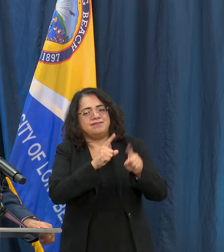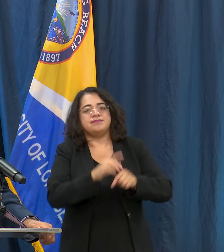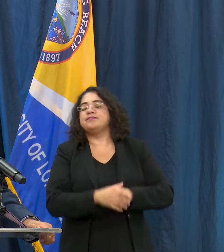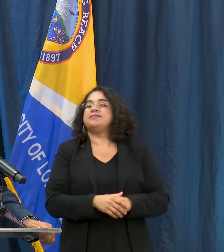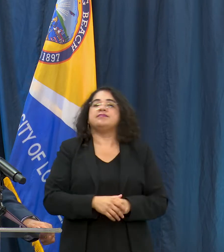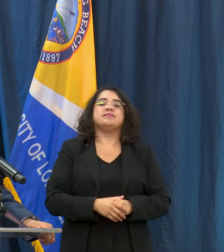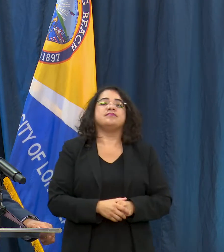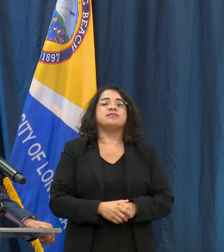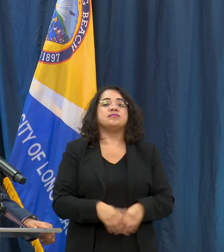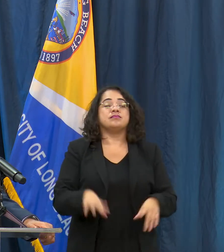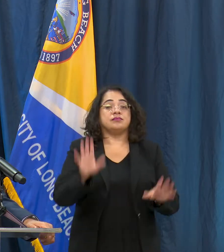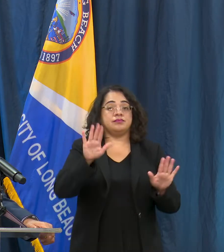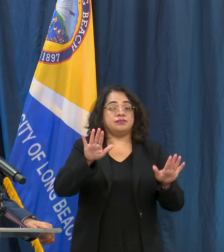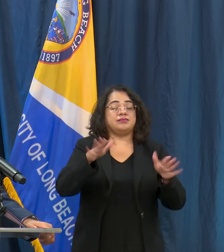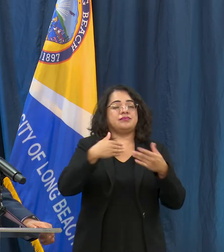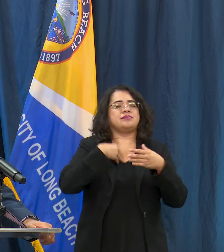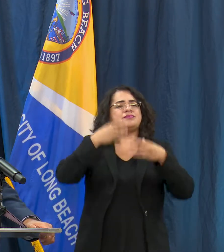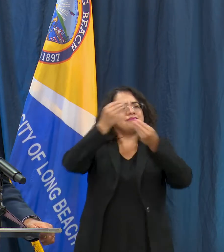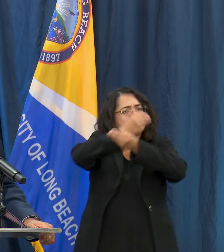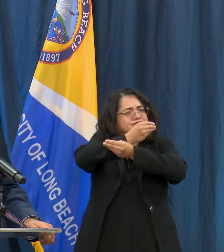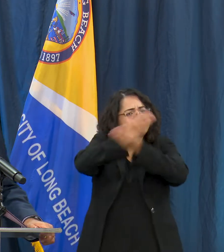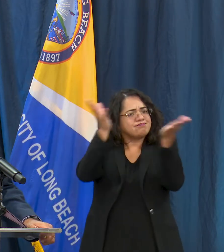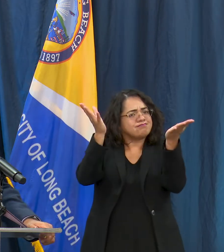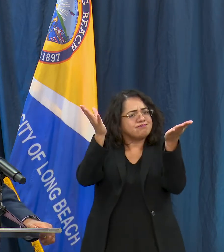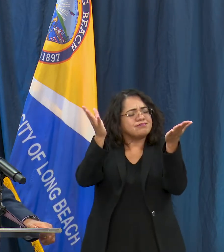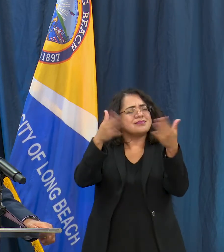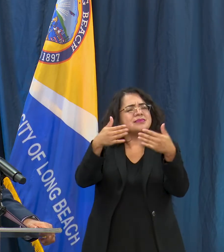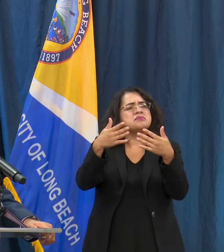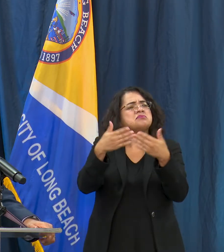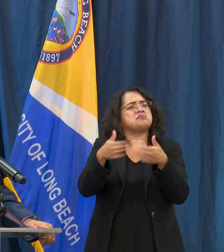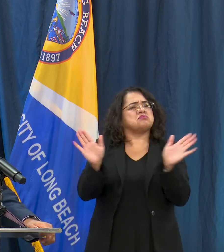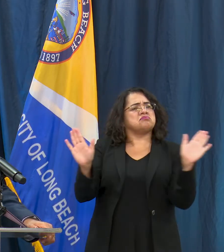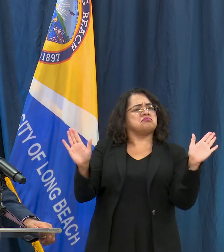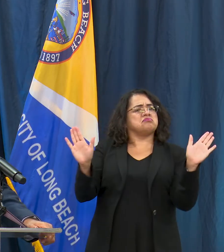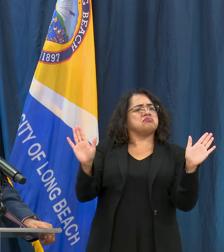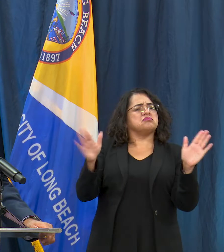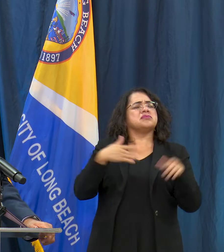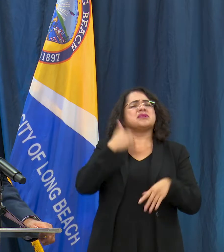generally and I think this is important as we begin to review the data as well,